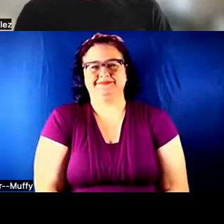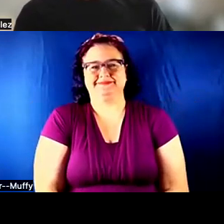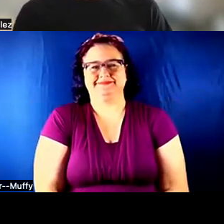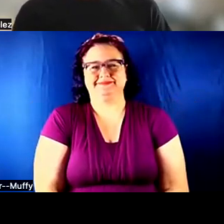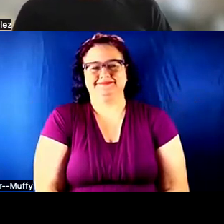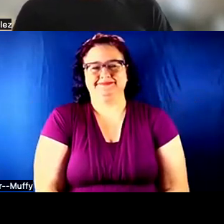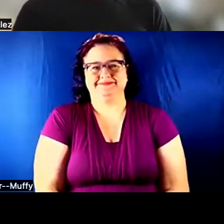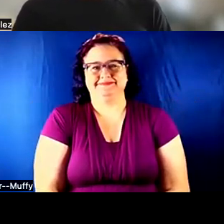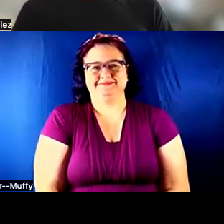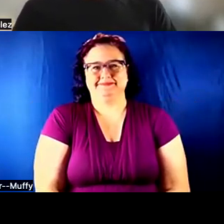RICARDO: